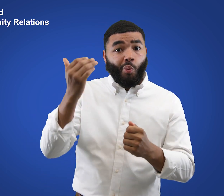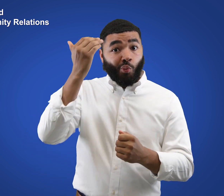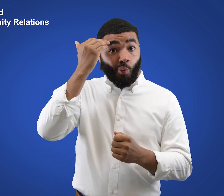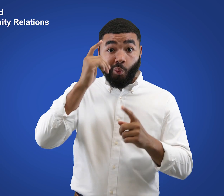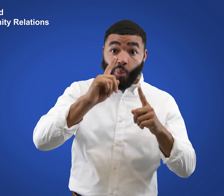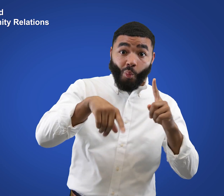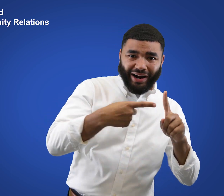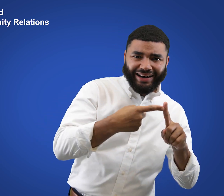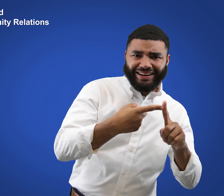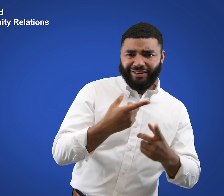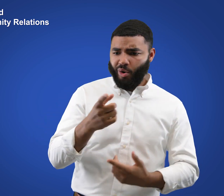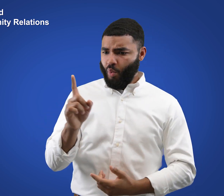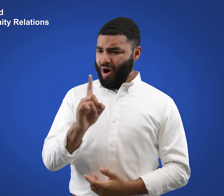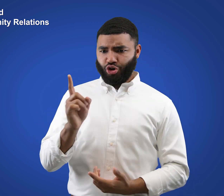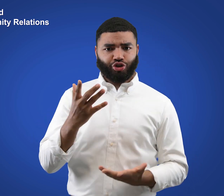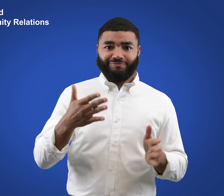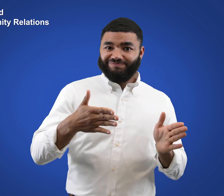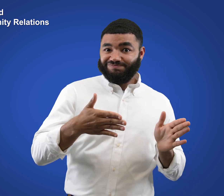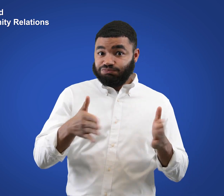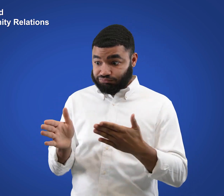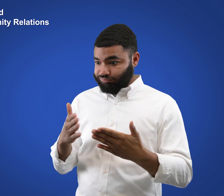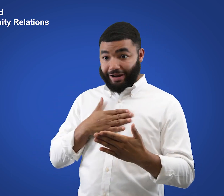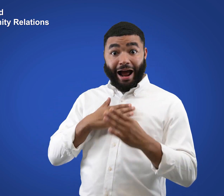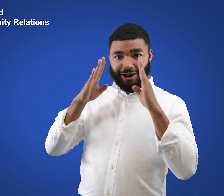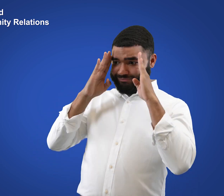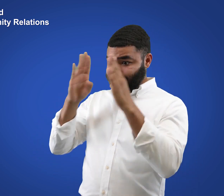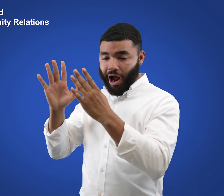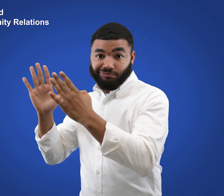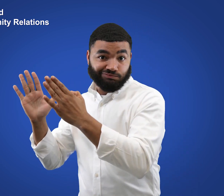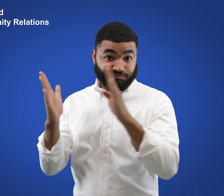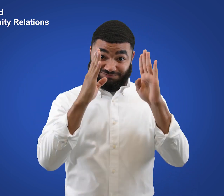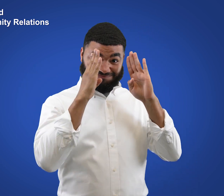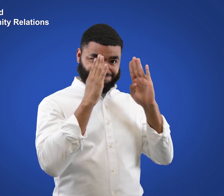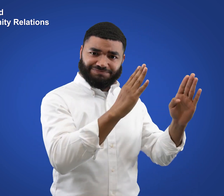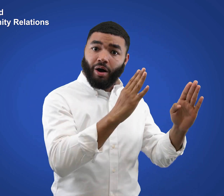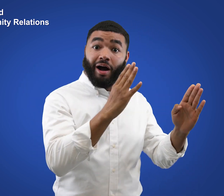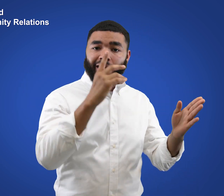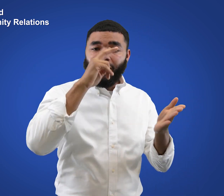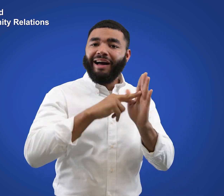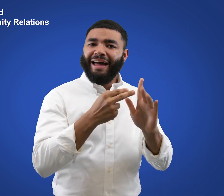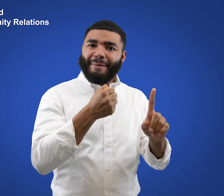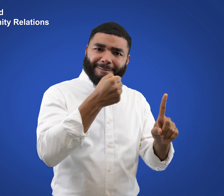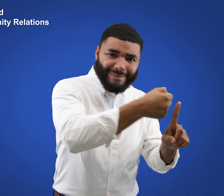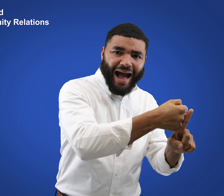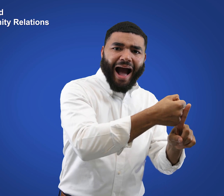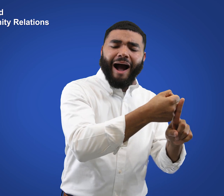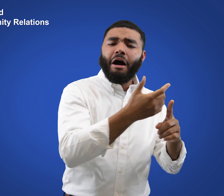knowing when and where to shift their attention for maximum impact,